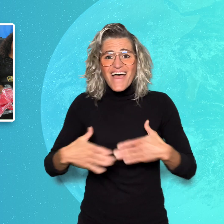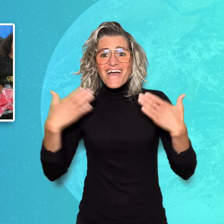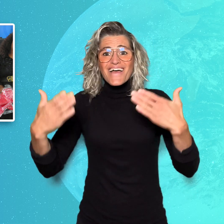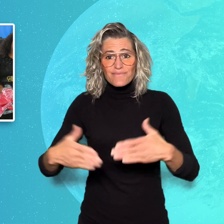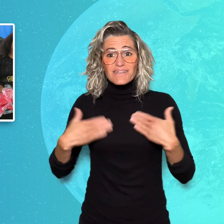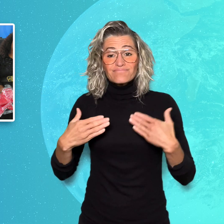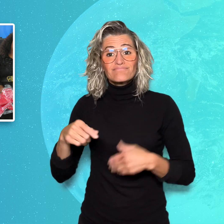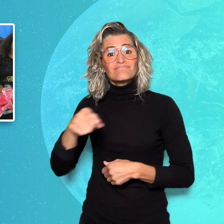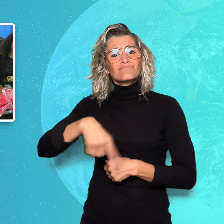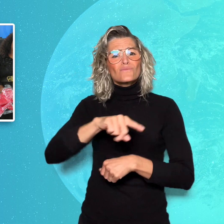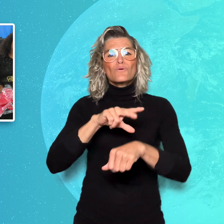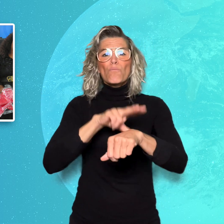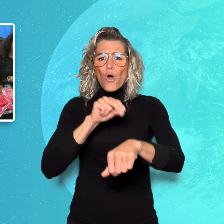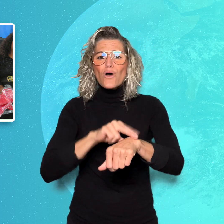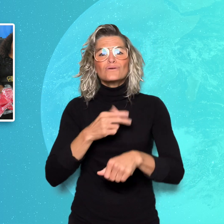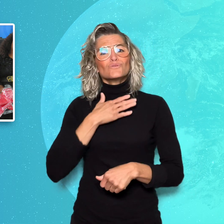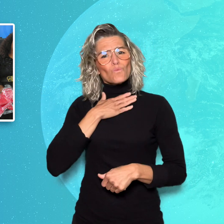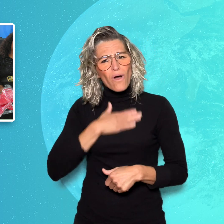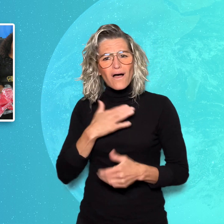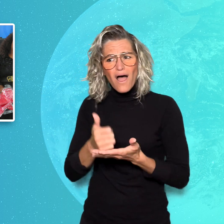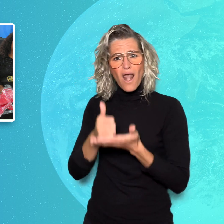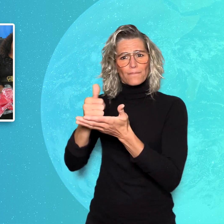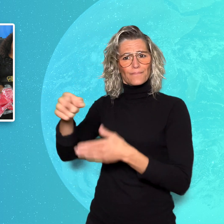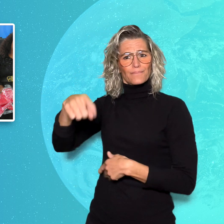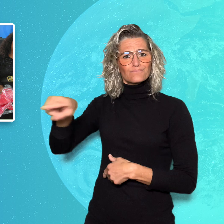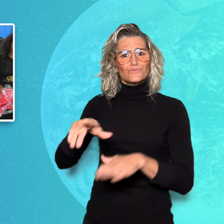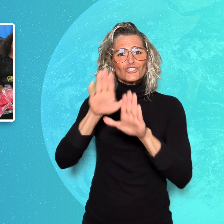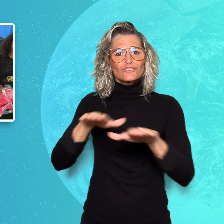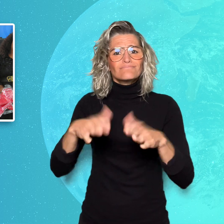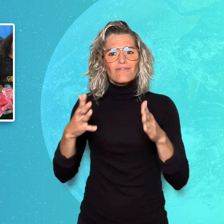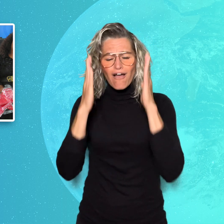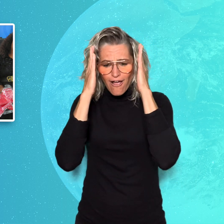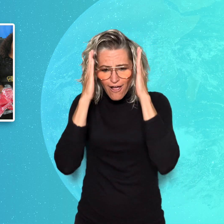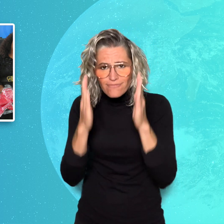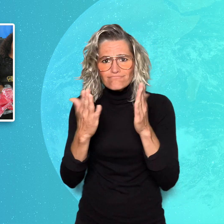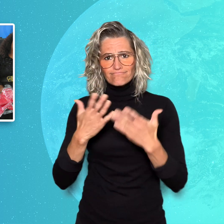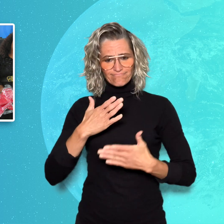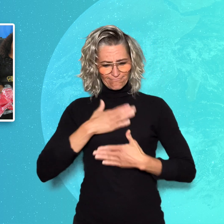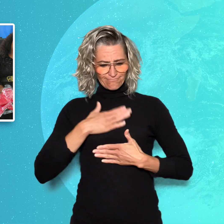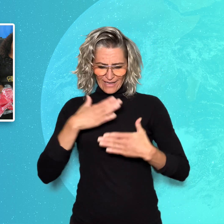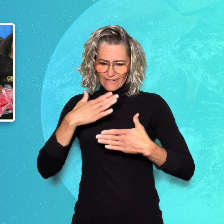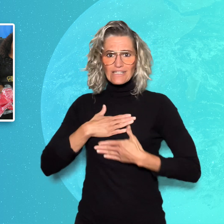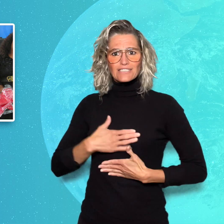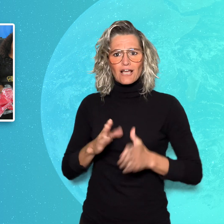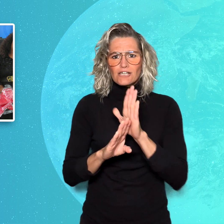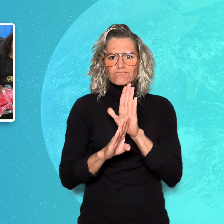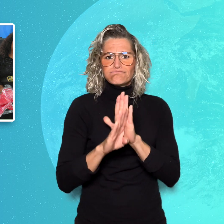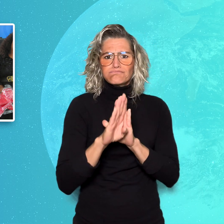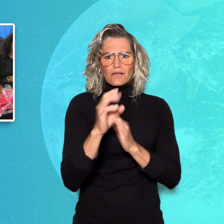They wanted to help the children focus on their physical